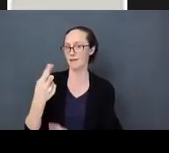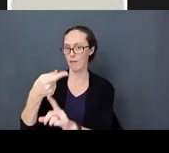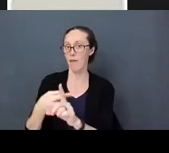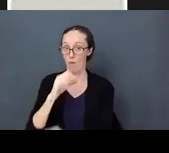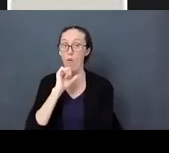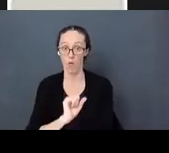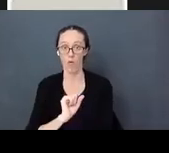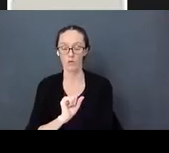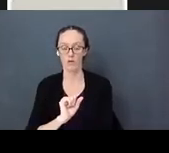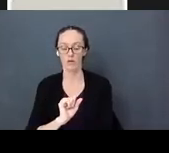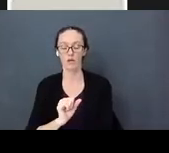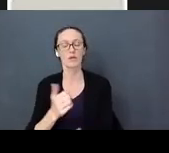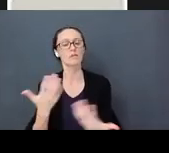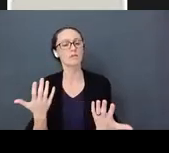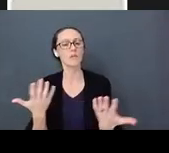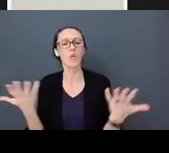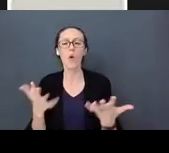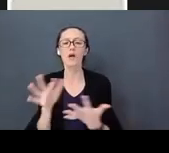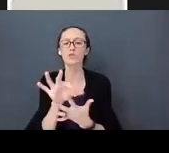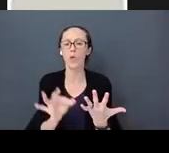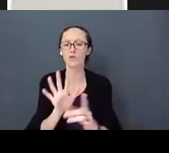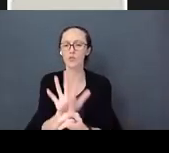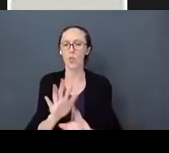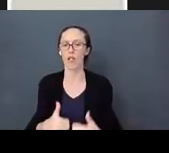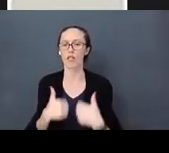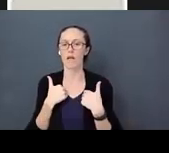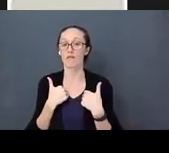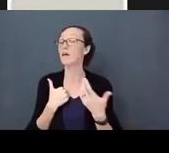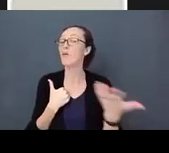what choices do you have in your life. What control do you have over your life.